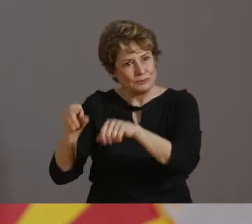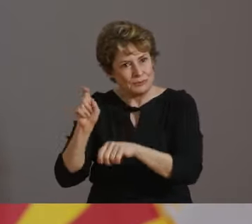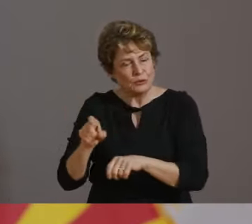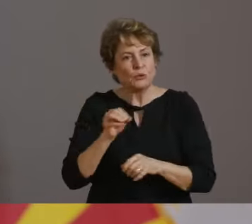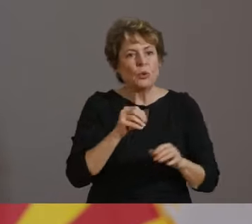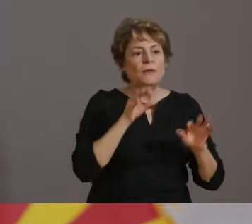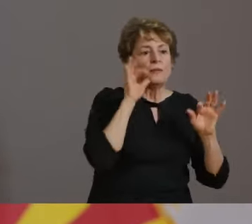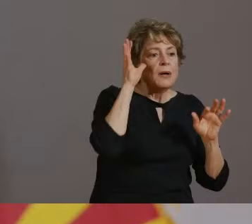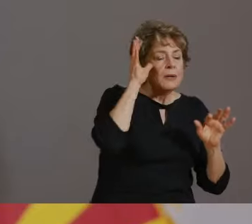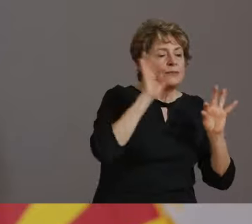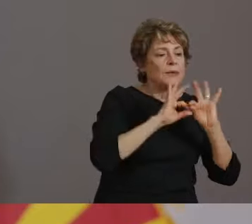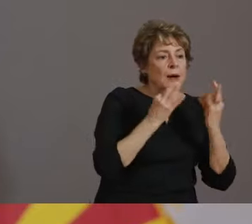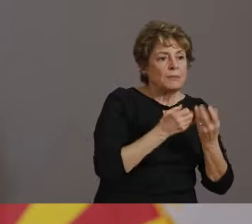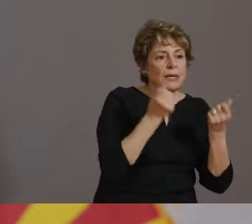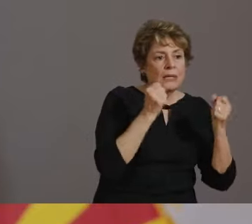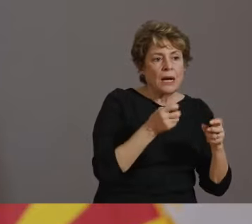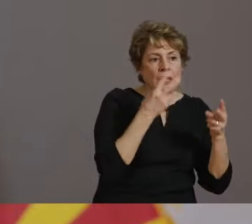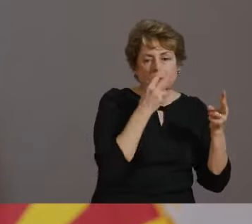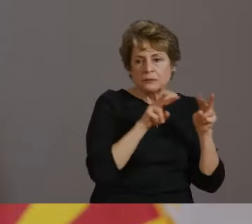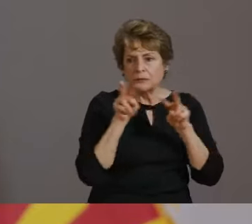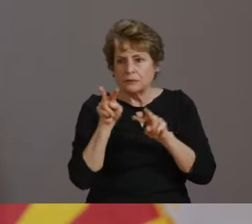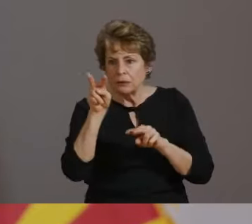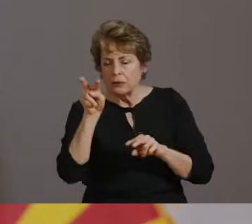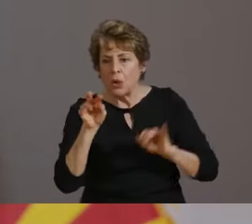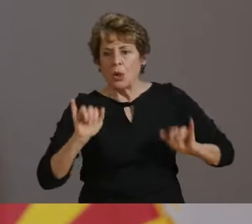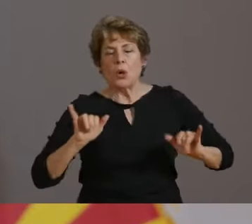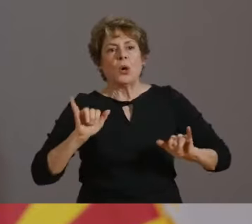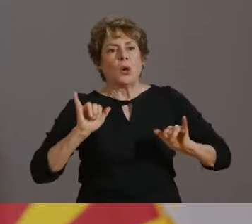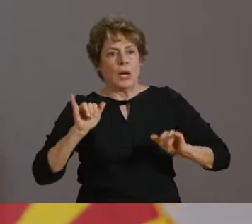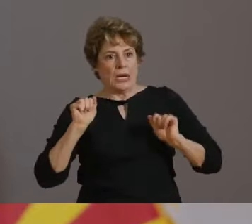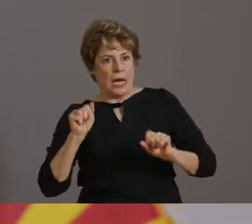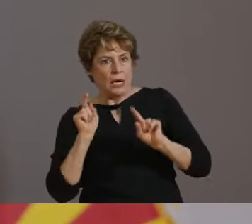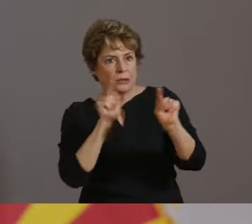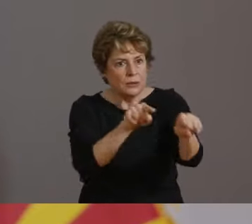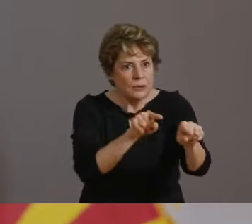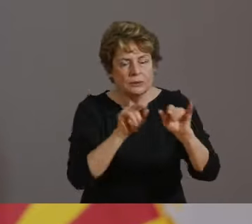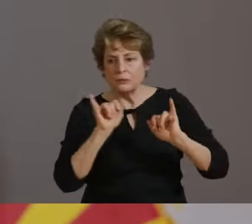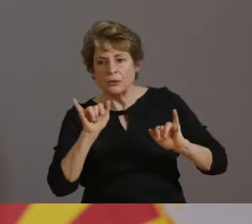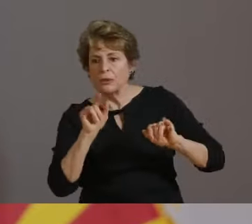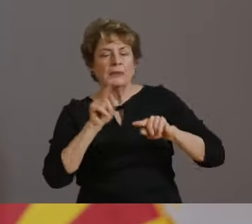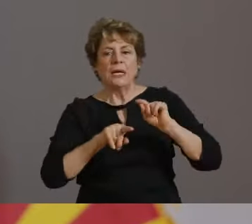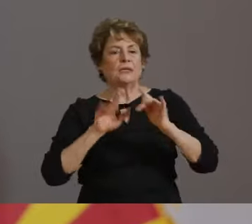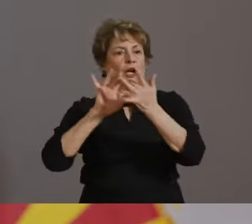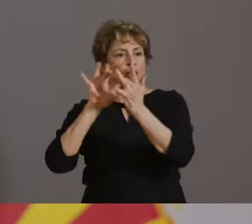IT IS A DECISION THAT EACH FAMILY NEEDS TO MAKE BASED ON THE RISK TO THEIR STUDENTS AND THEIR HOUSEHOLD LOVED ONES.